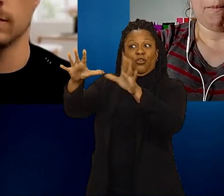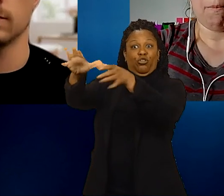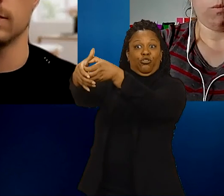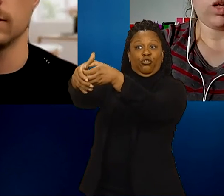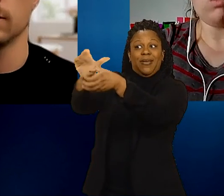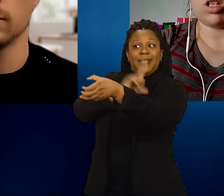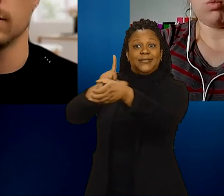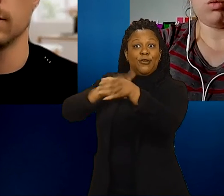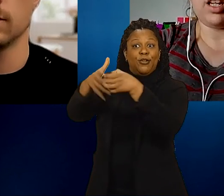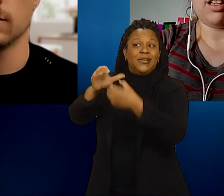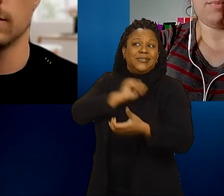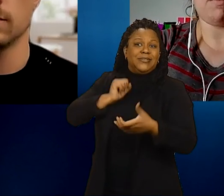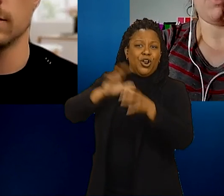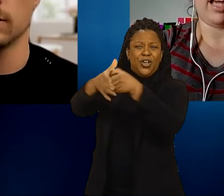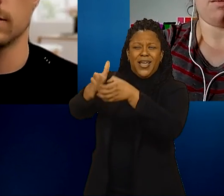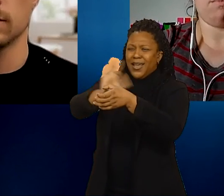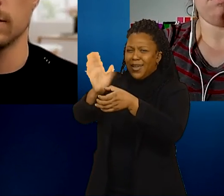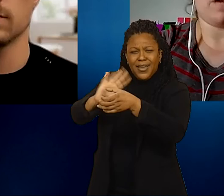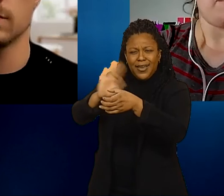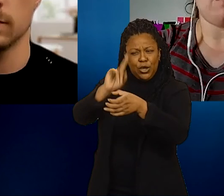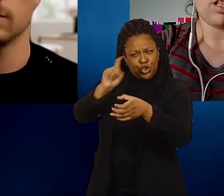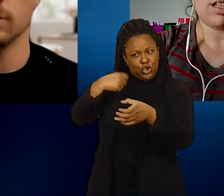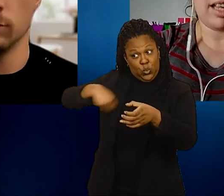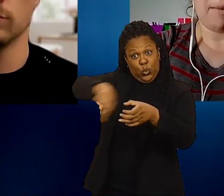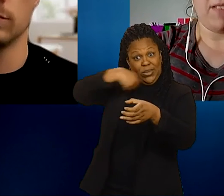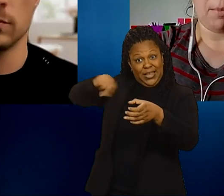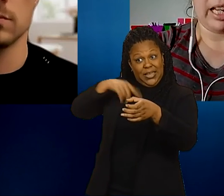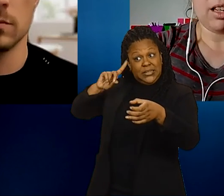We need people like me, like my family